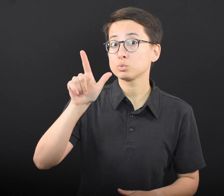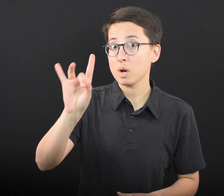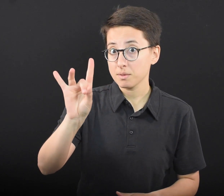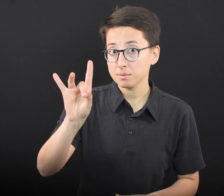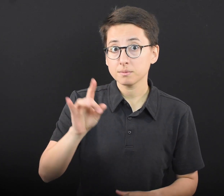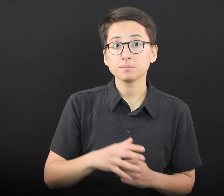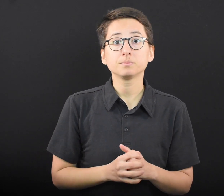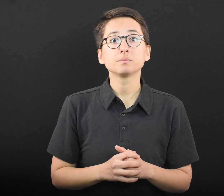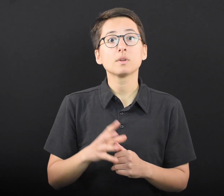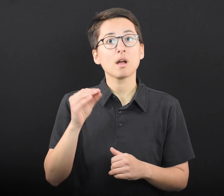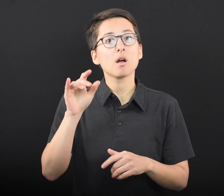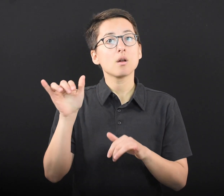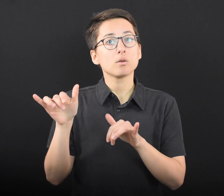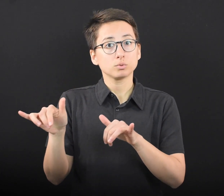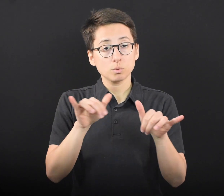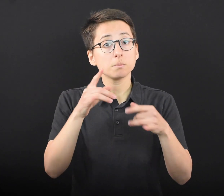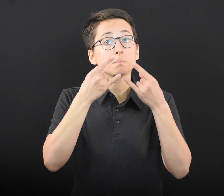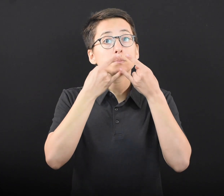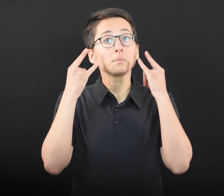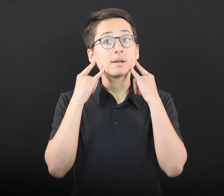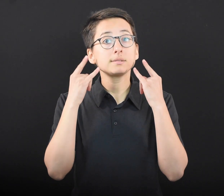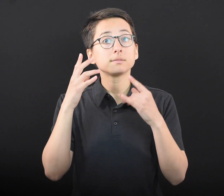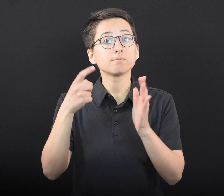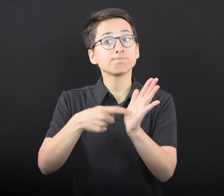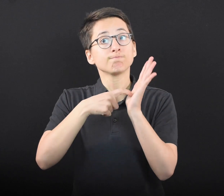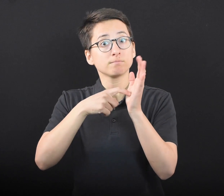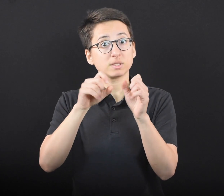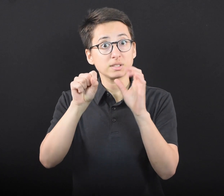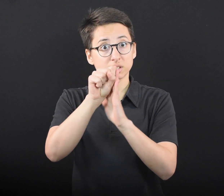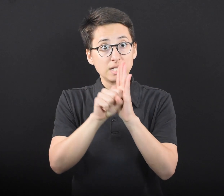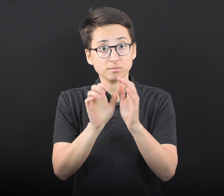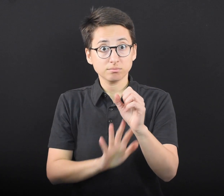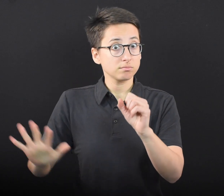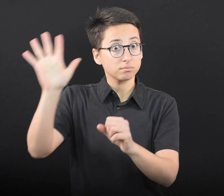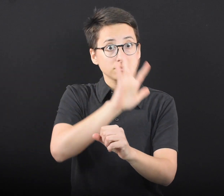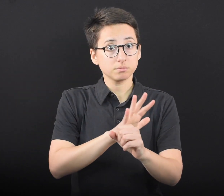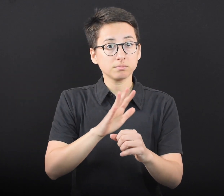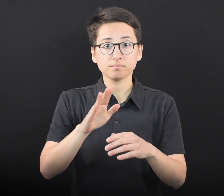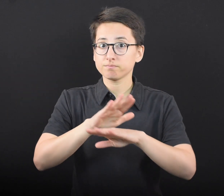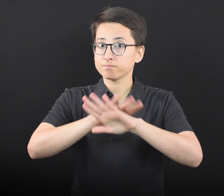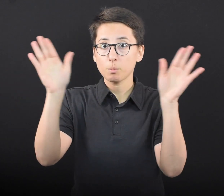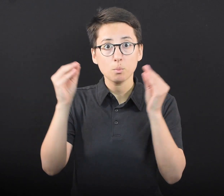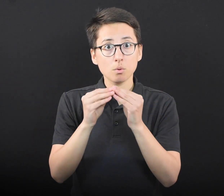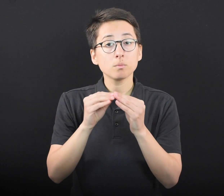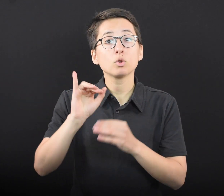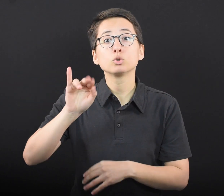and end the statewide masking requirement by July 1 at the latest.